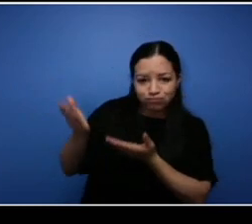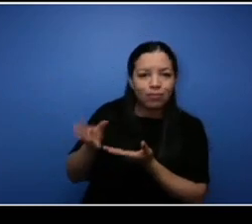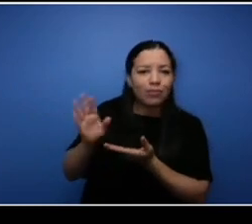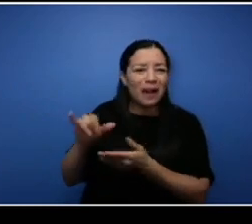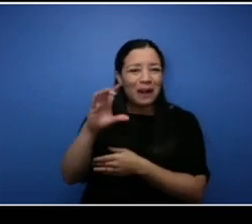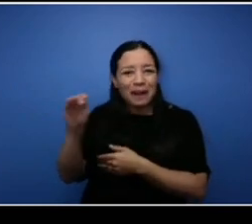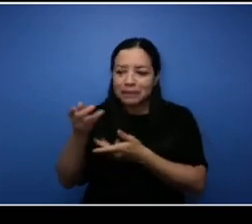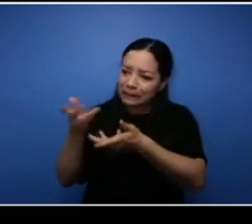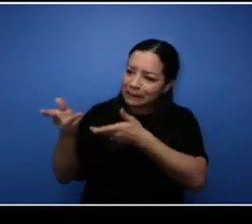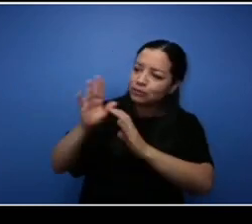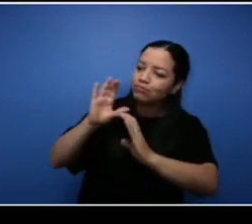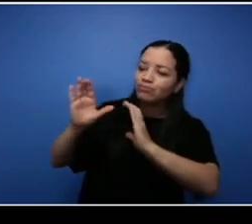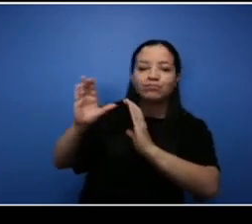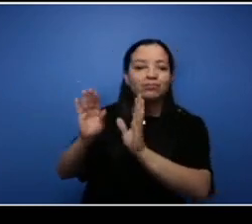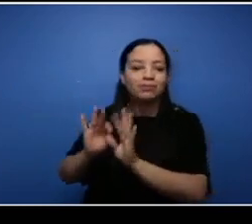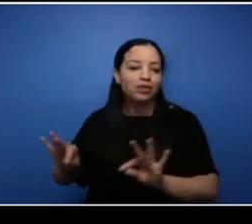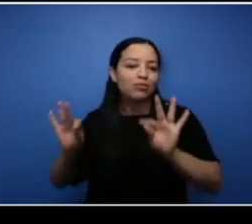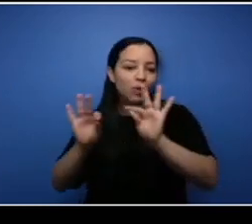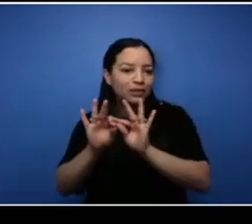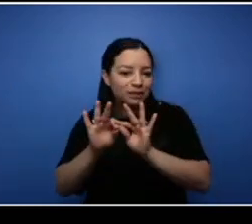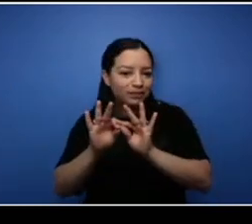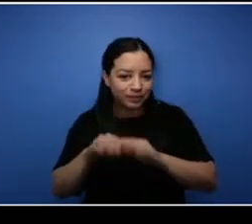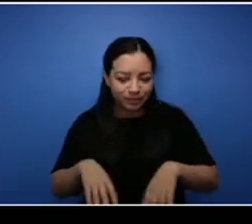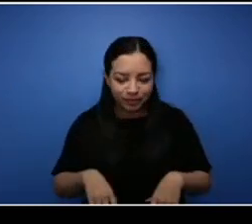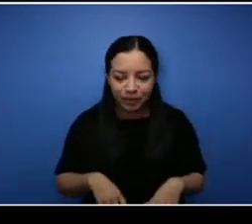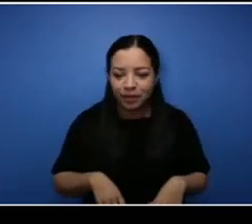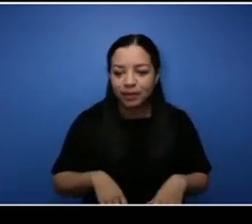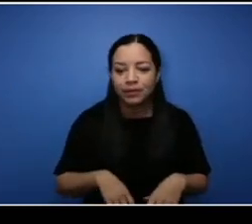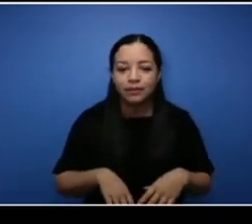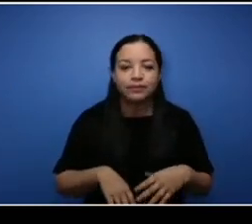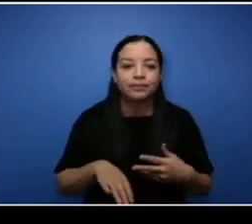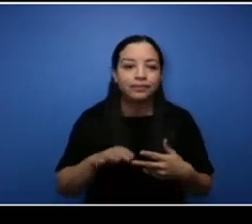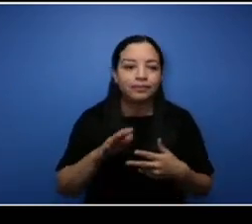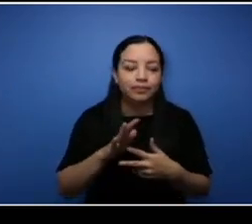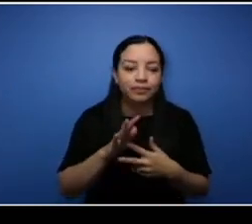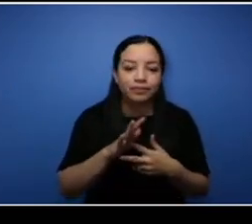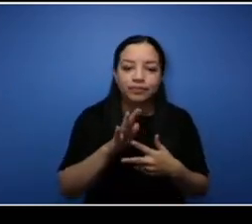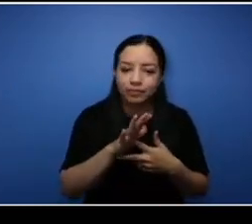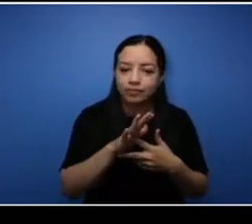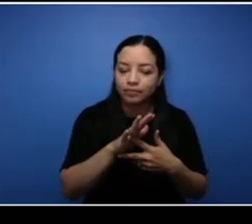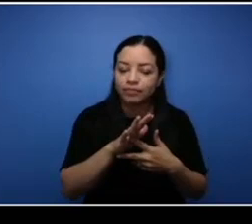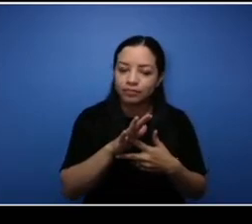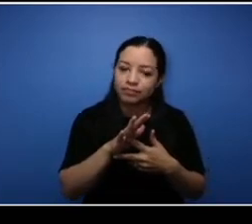relationship there. The other thing is I think we all need to have the ability to learn as